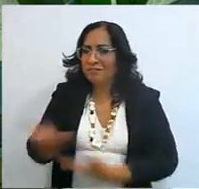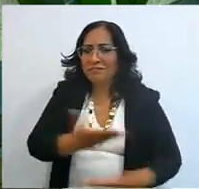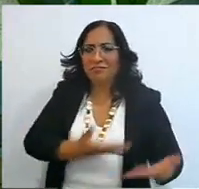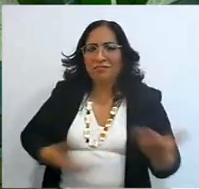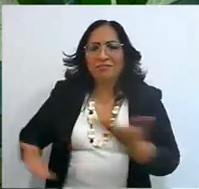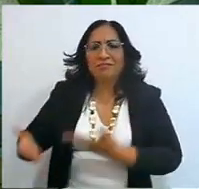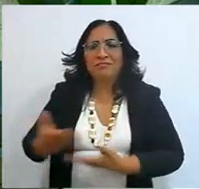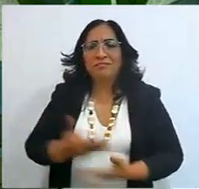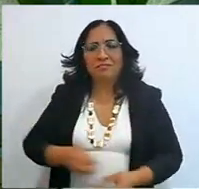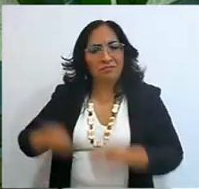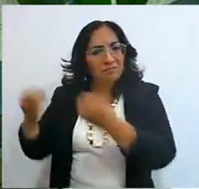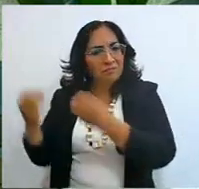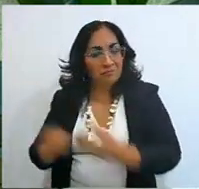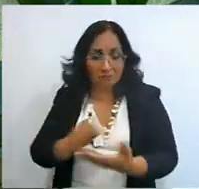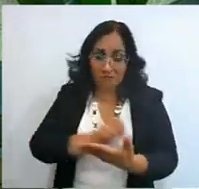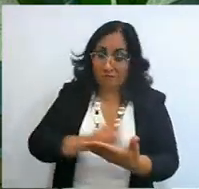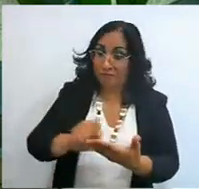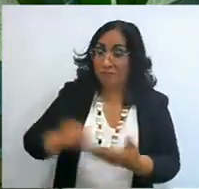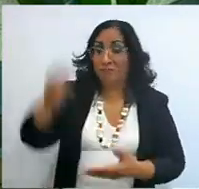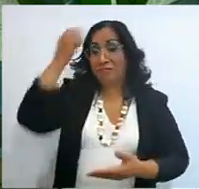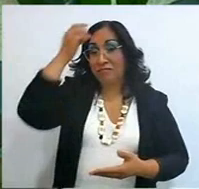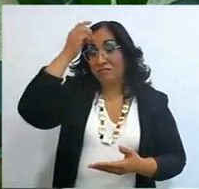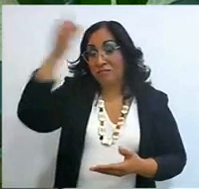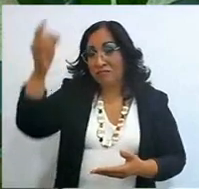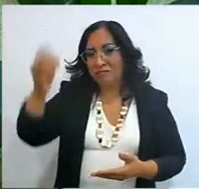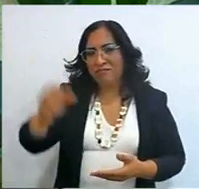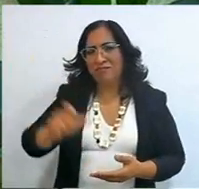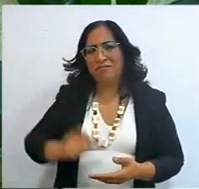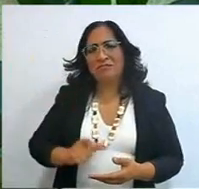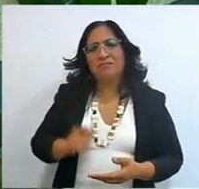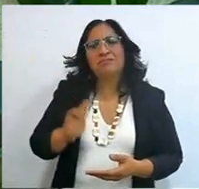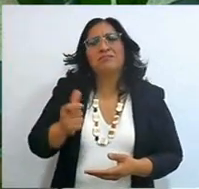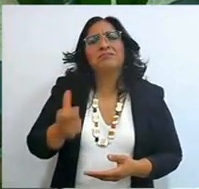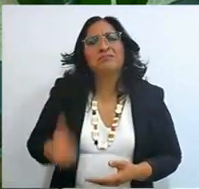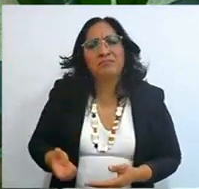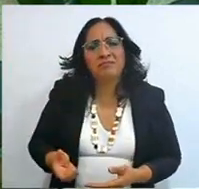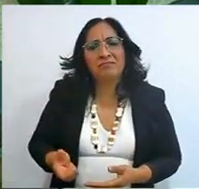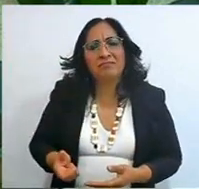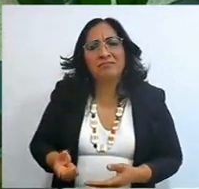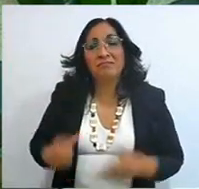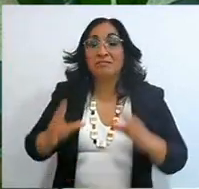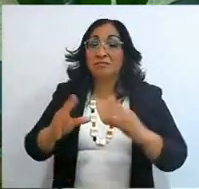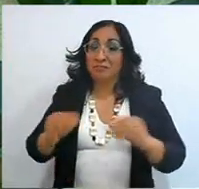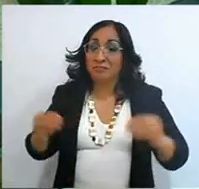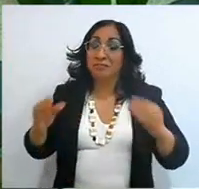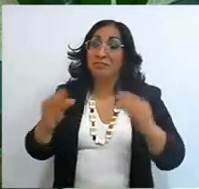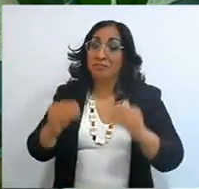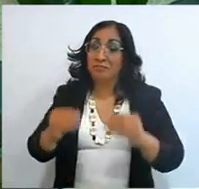that the Lord left us written, with an objective, what? to instruct us on the way,